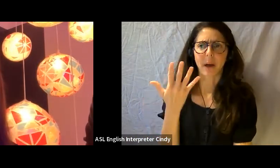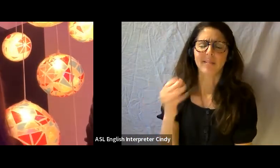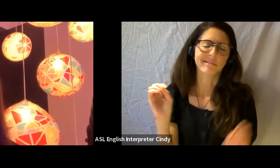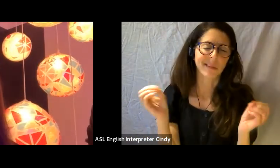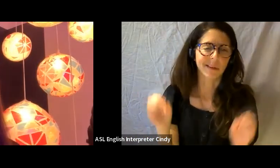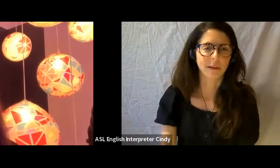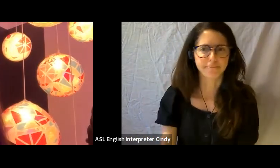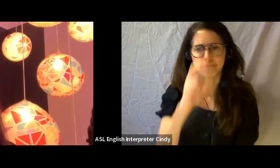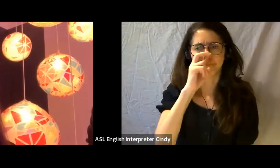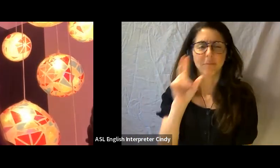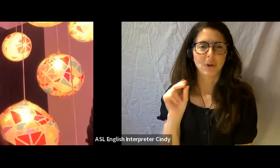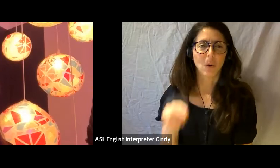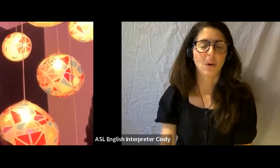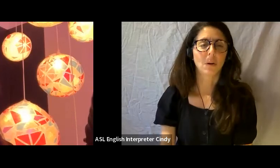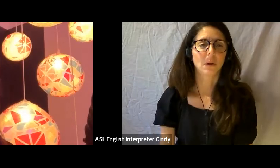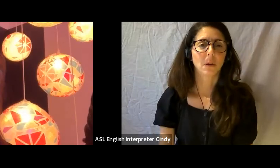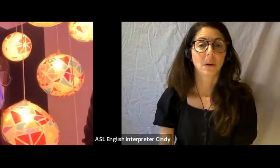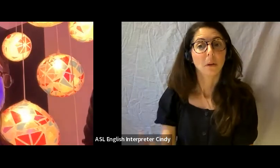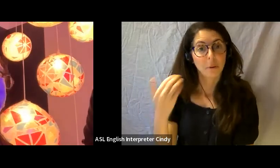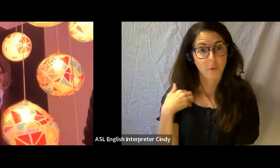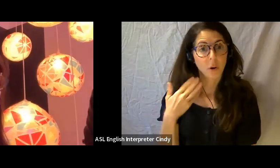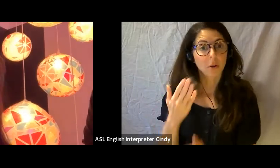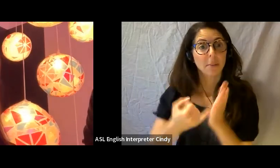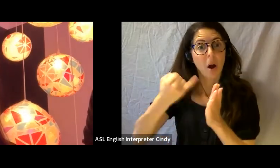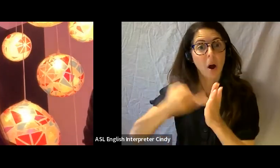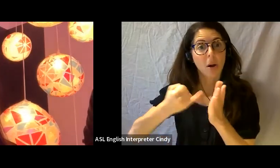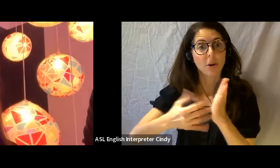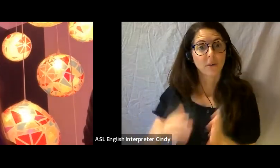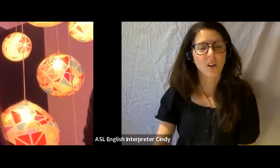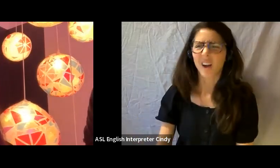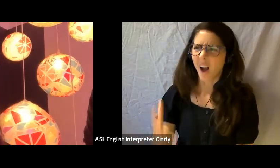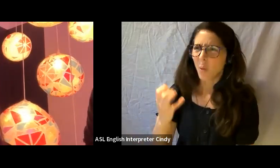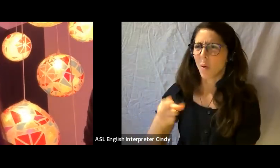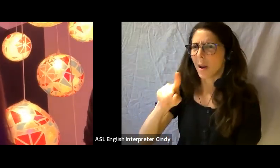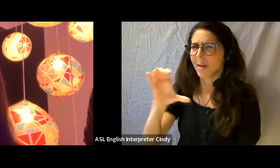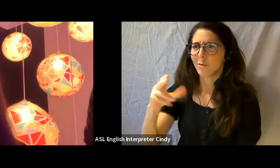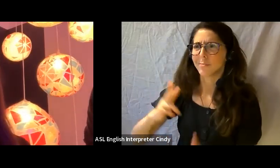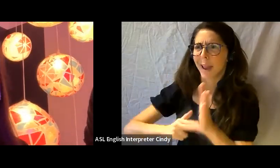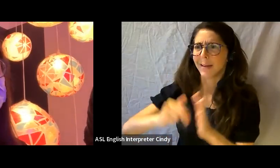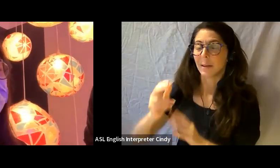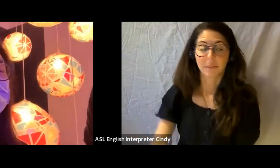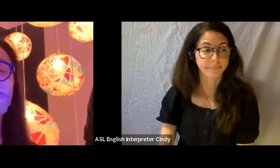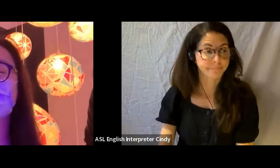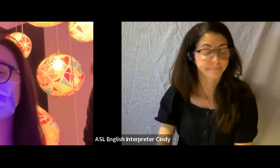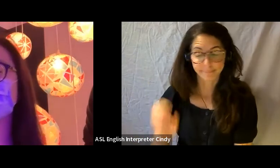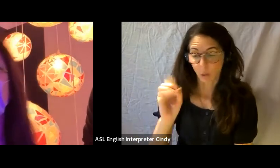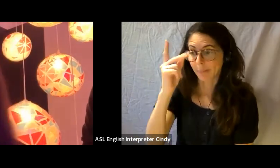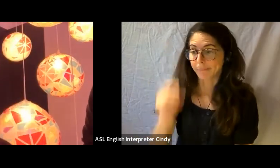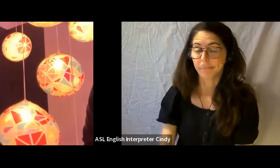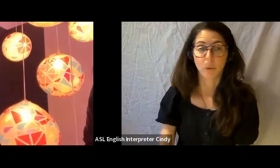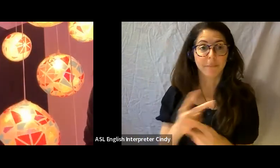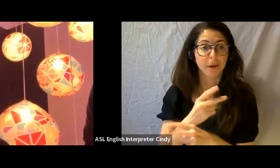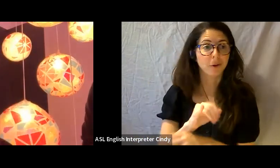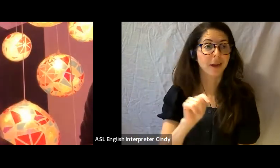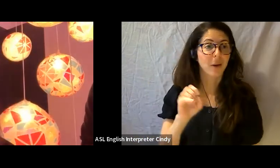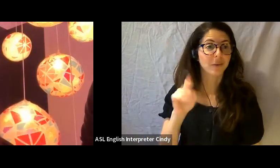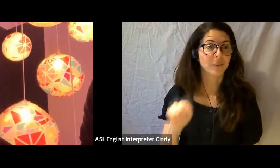we've had artists who were like “I want 100 paintings in the space” and we said “alright we’ll figure it out” Heidi: or like 30 to 50 illustrations.